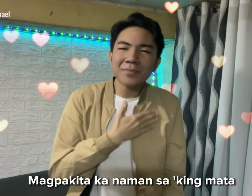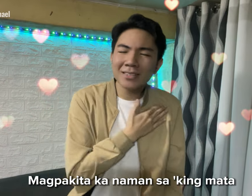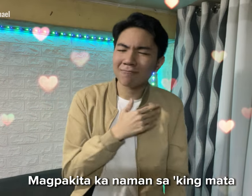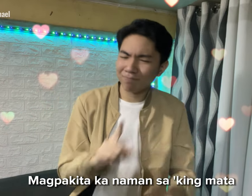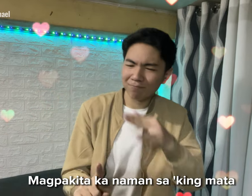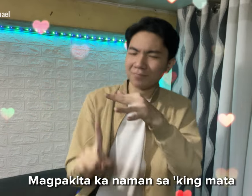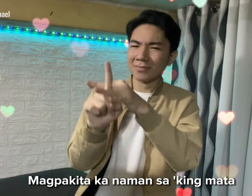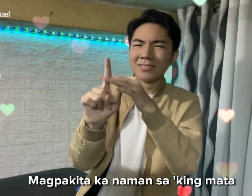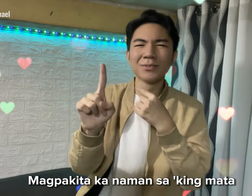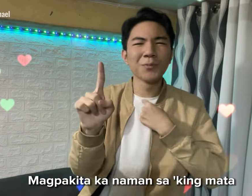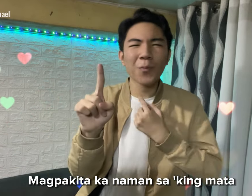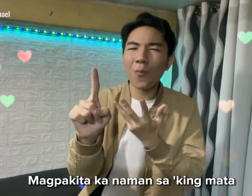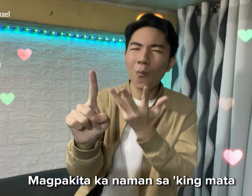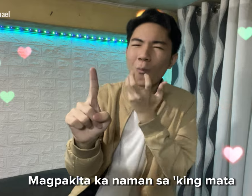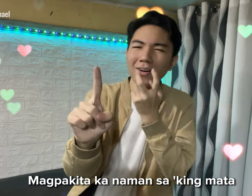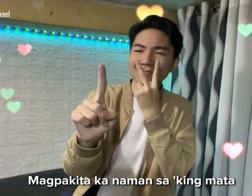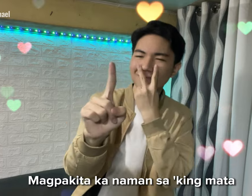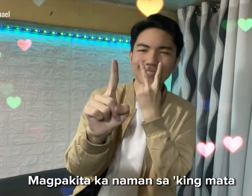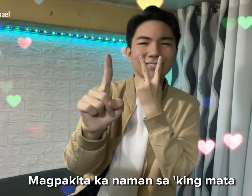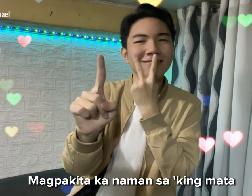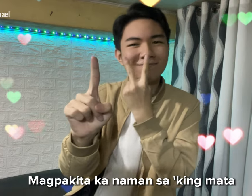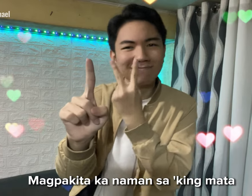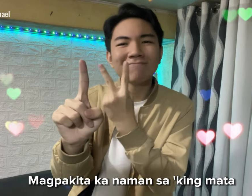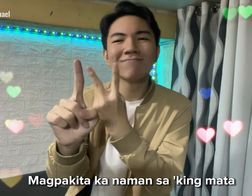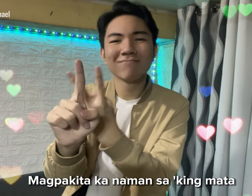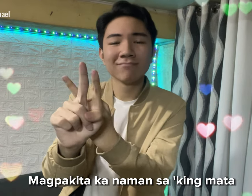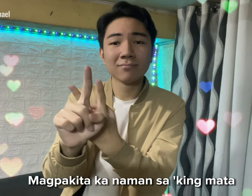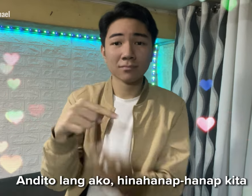Please show yourself to me